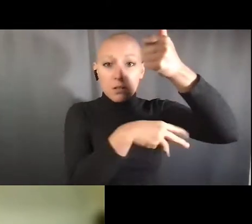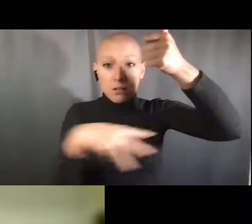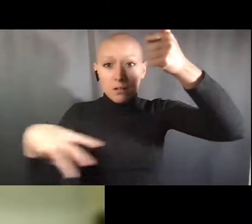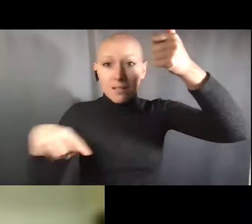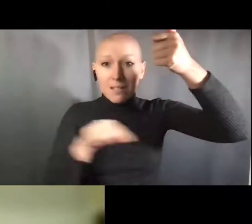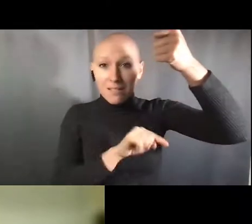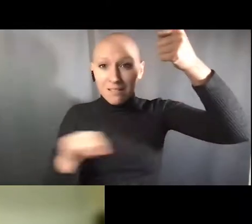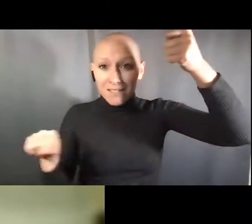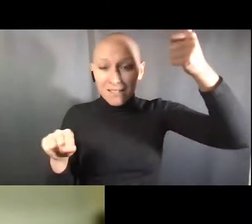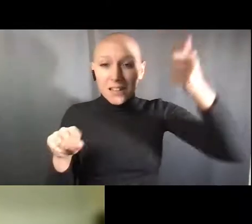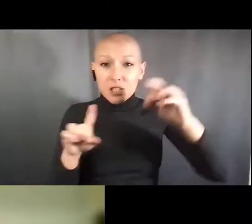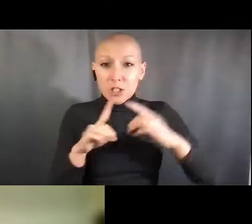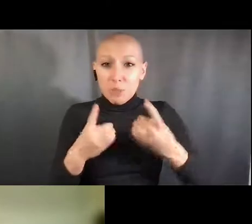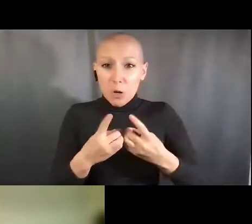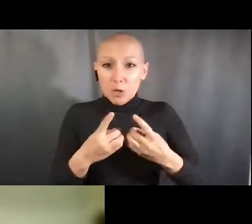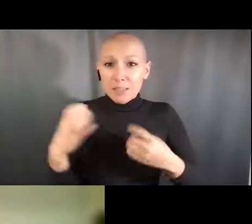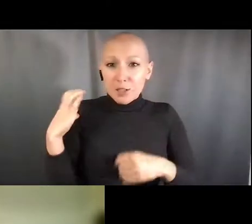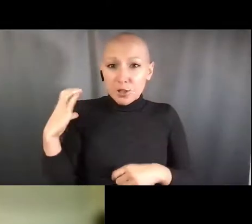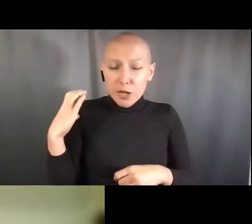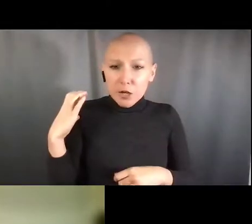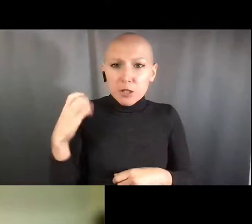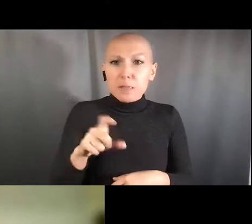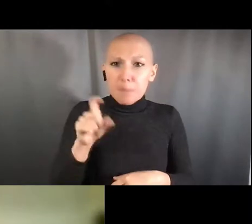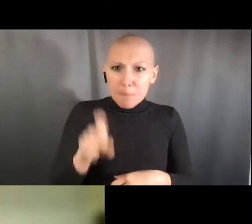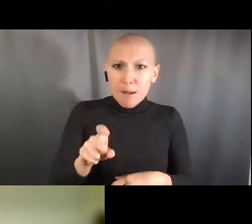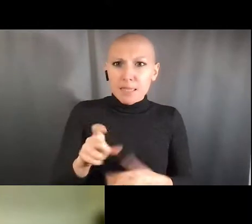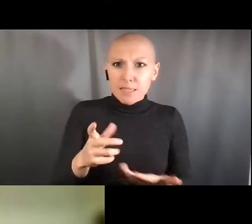civility, lack of intimidation, et cetera.